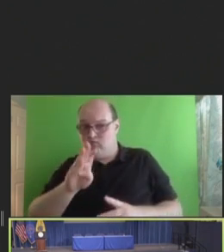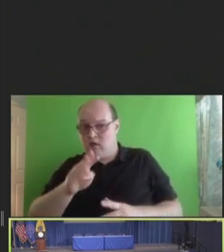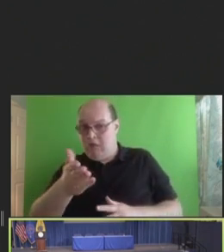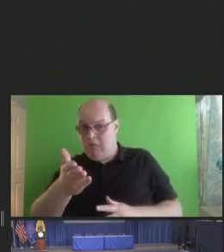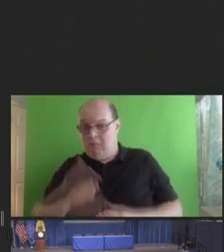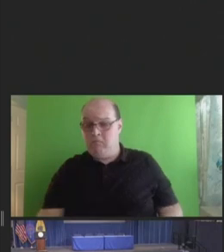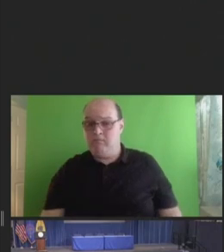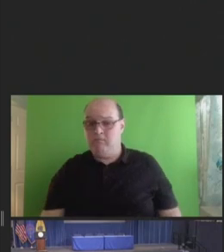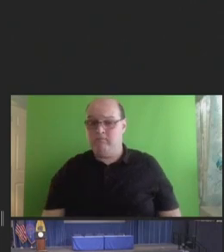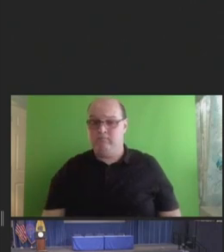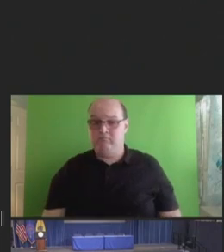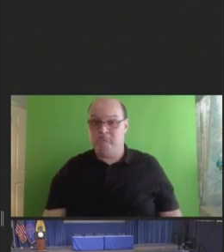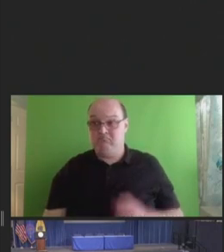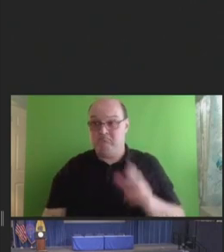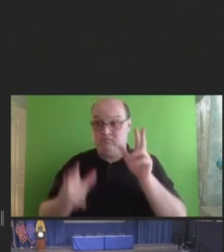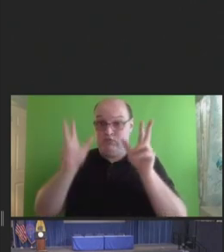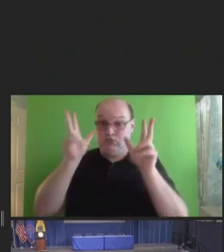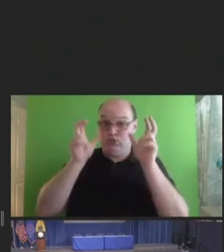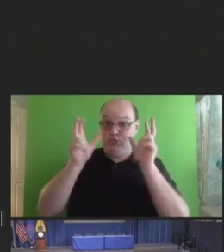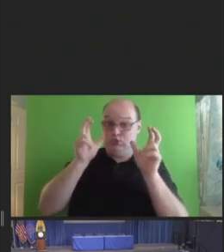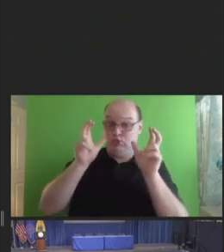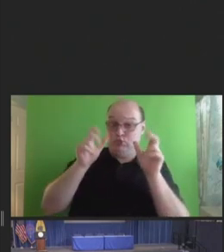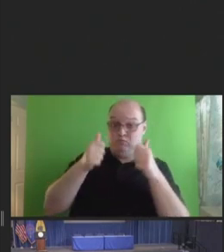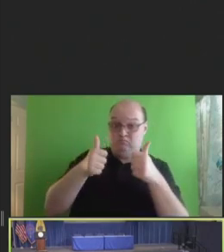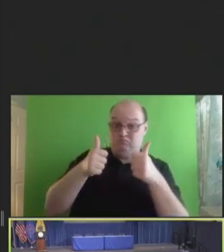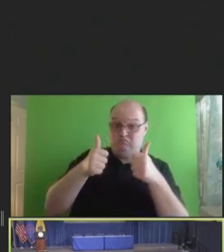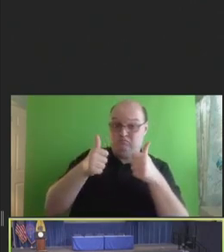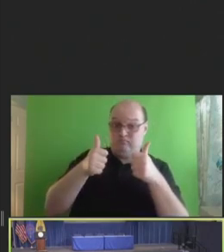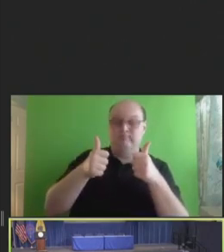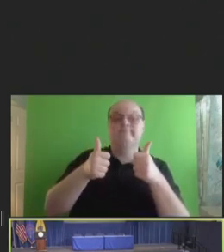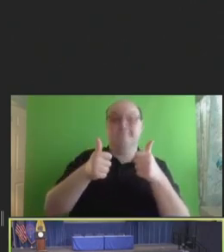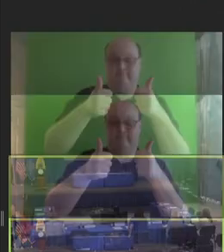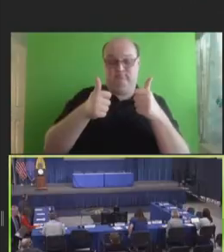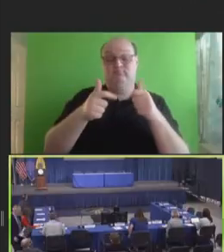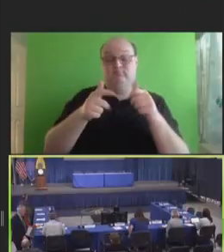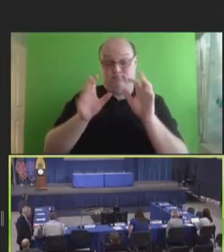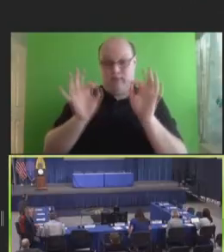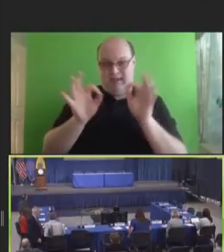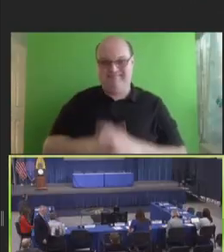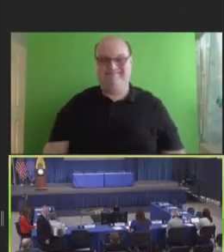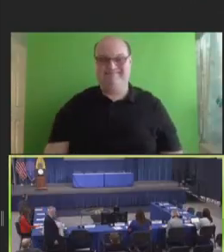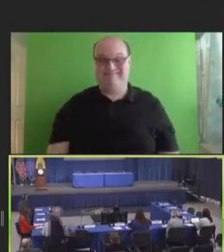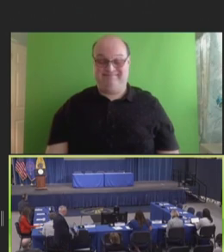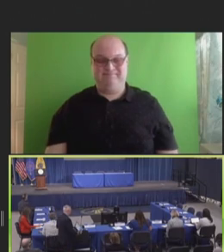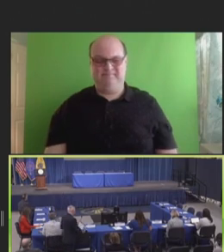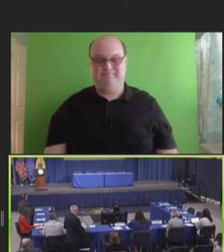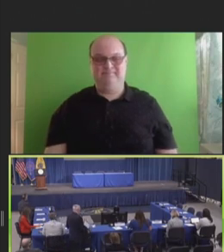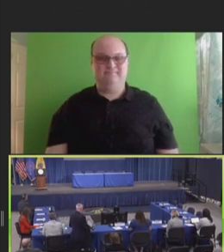Robert Schechter: Yes, Ann. Can you hear me okay? Ann Aikin: Yeah, we can hear you great. Thank you.